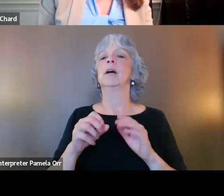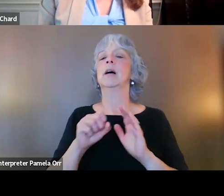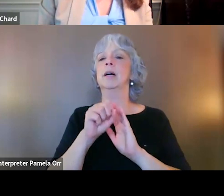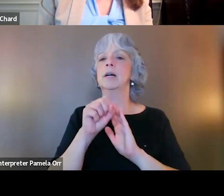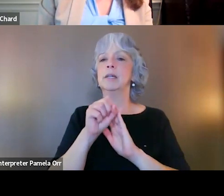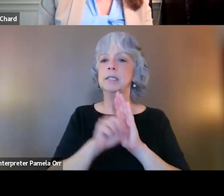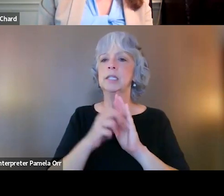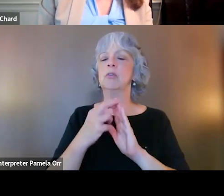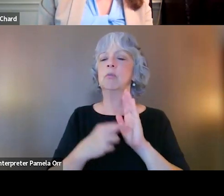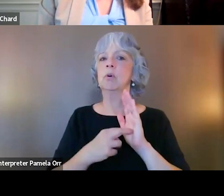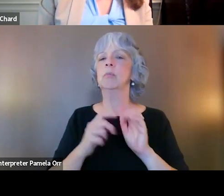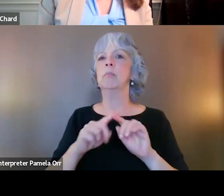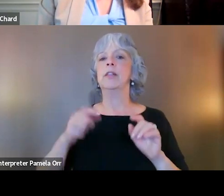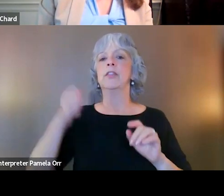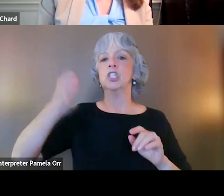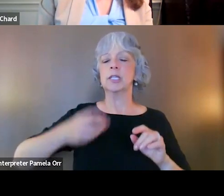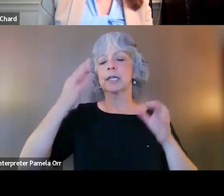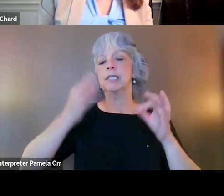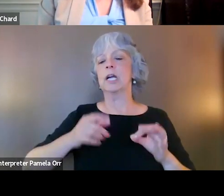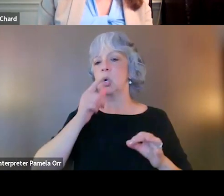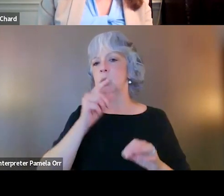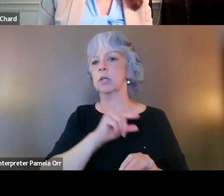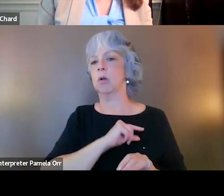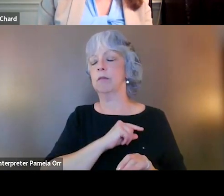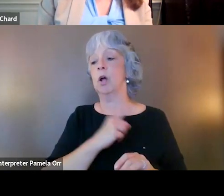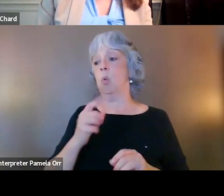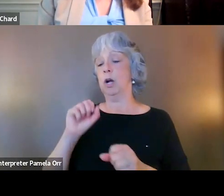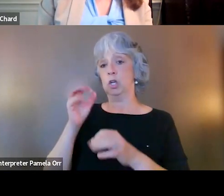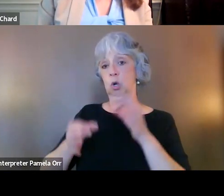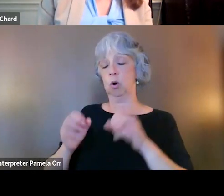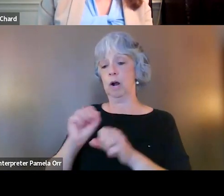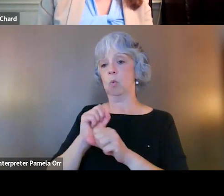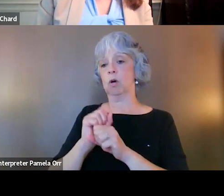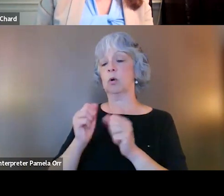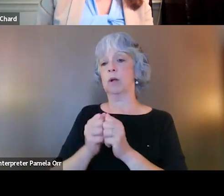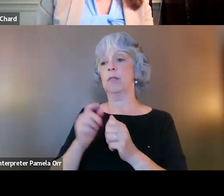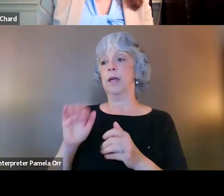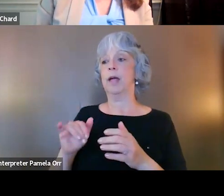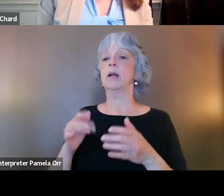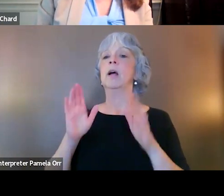to decide who might be eligible. And as an example, one of the courts I worked with, which is an early one, had an incredibly inclusive judge